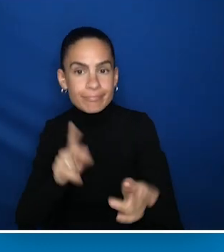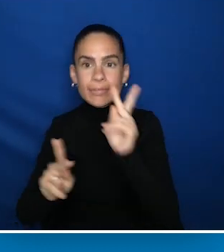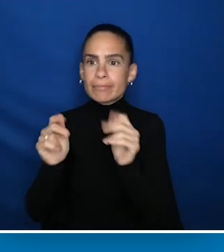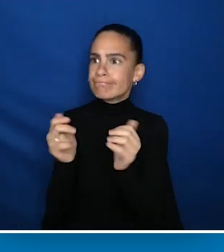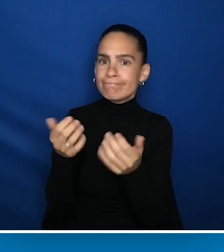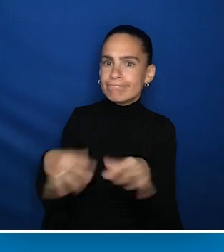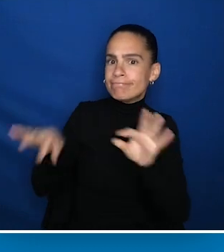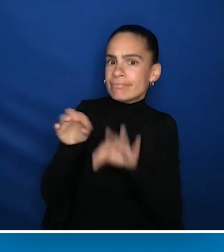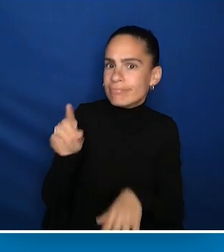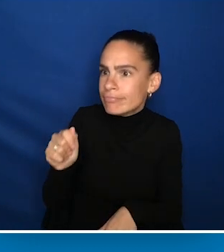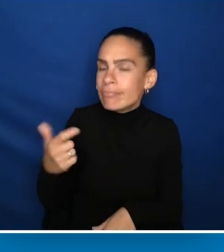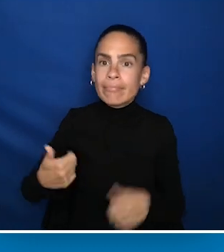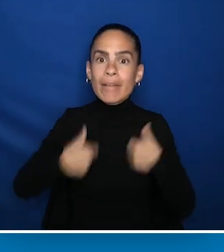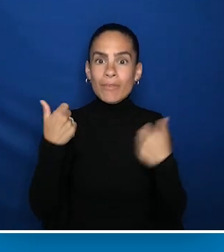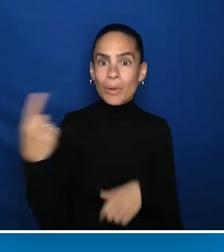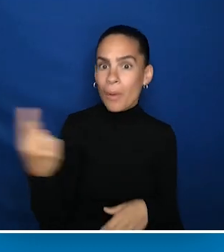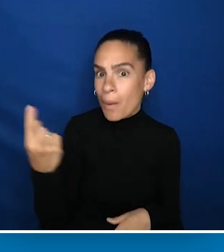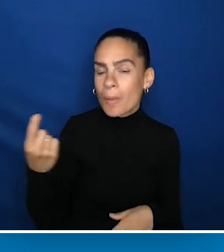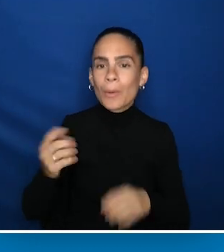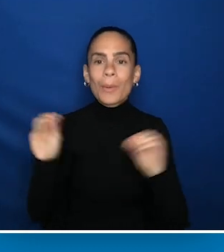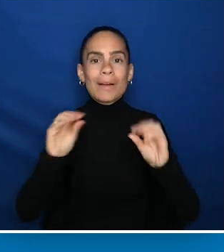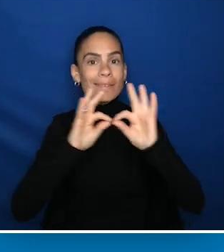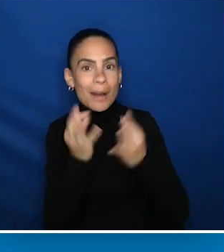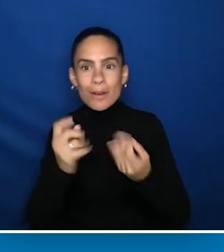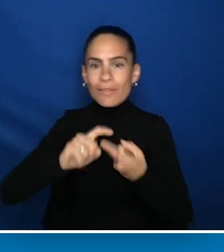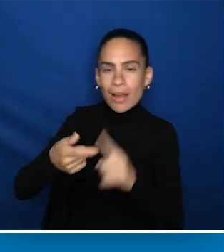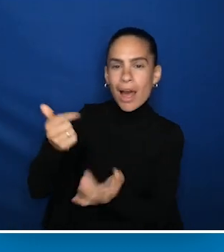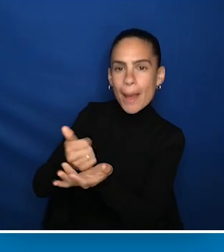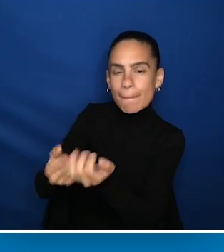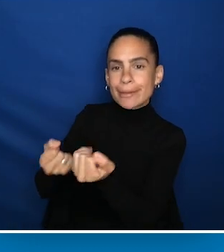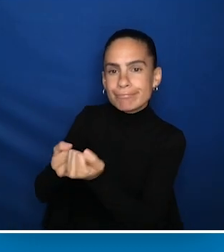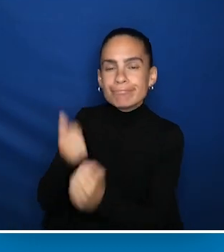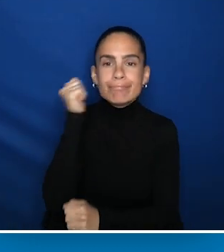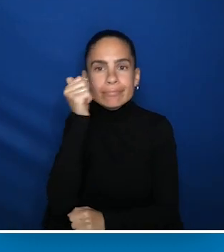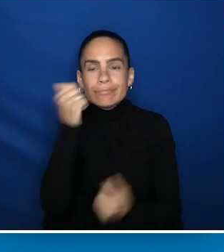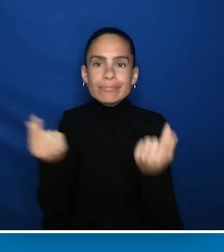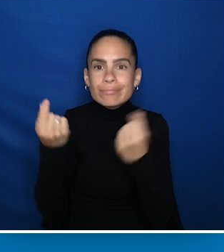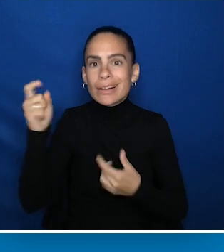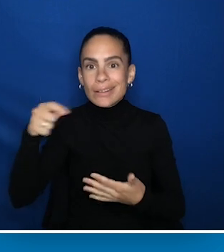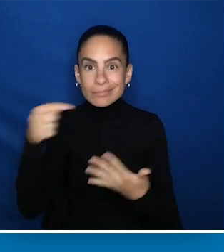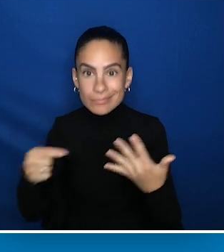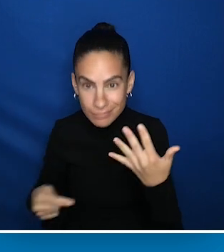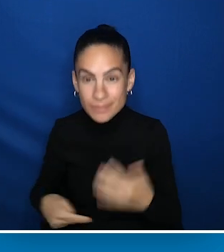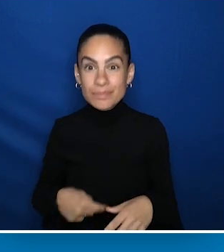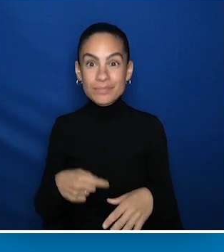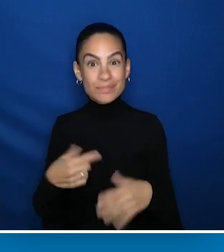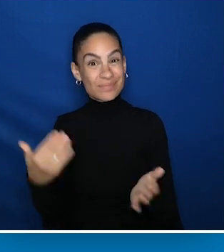people with significant disability who live alone or lack the family and friends to assist with their activities of daily living.